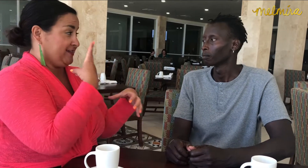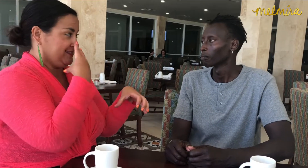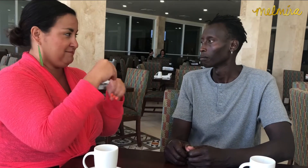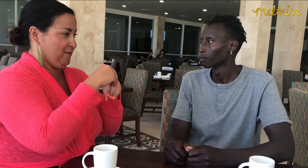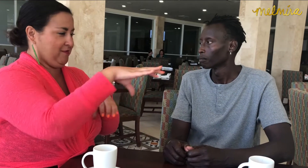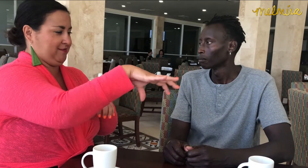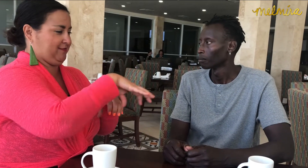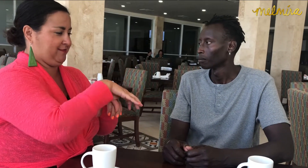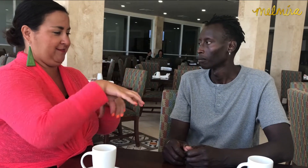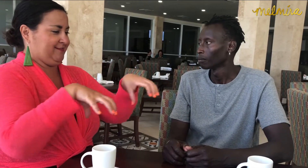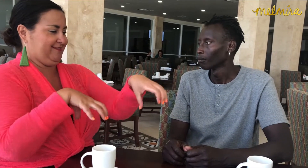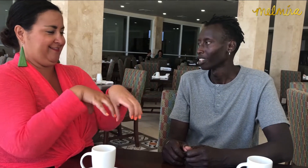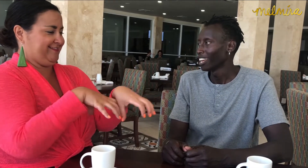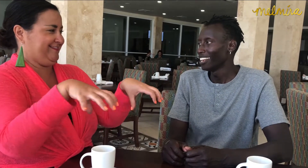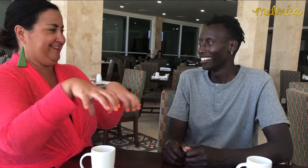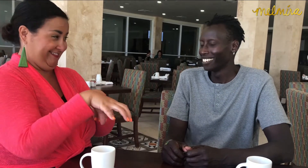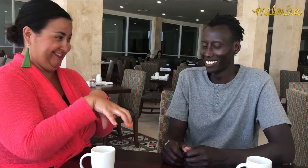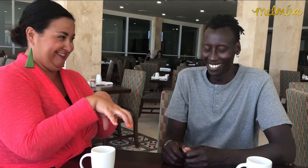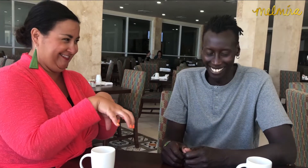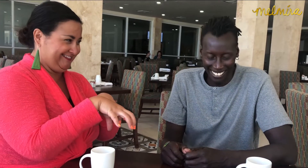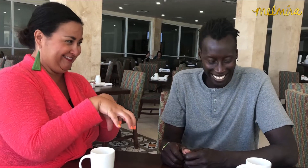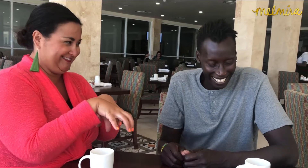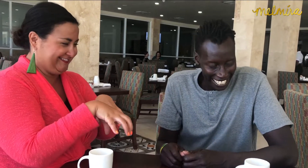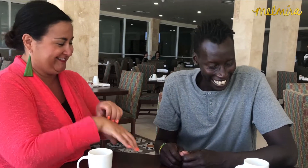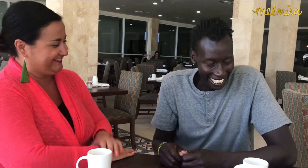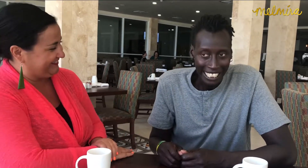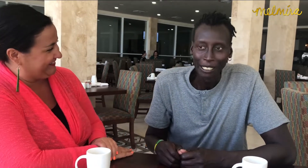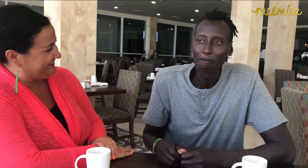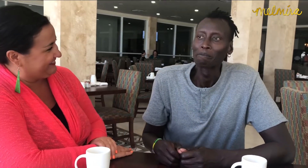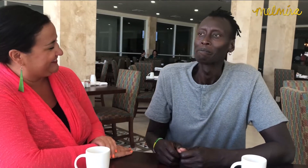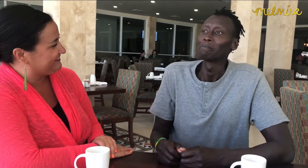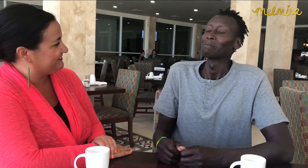Or let me rephrase? Do you want to see communities working together in solidarity?